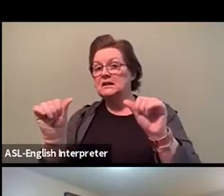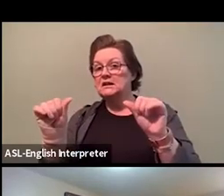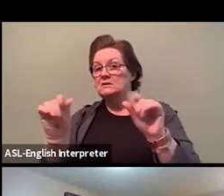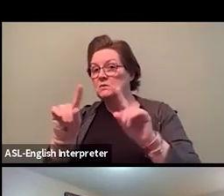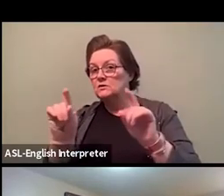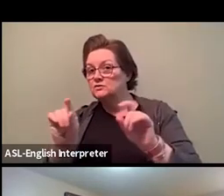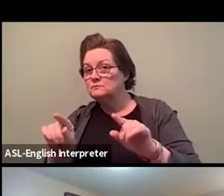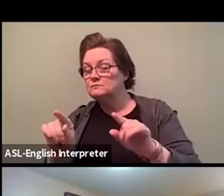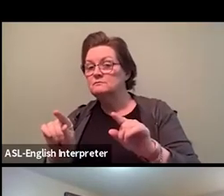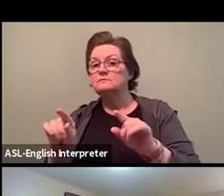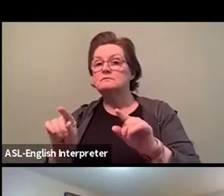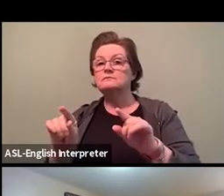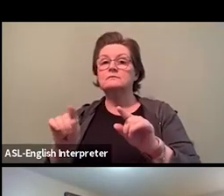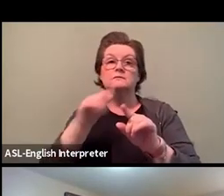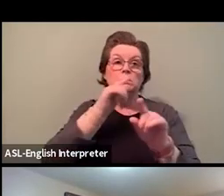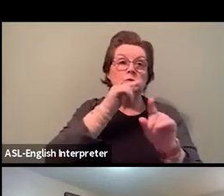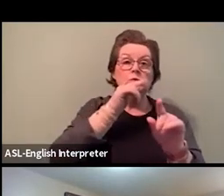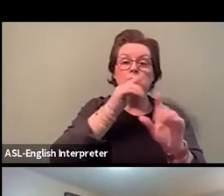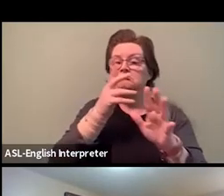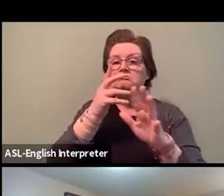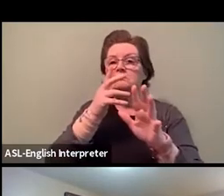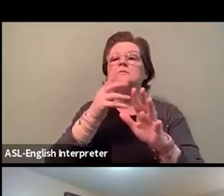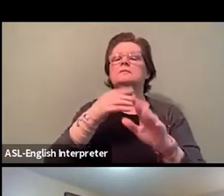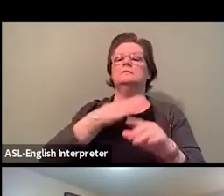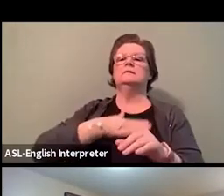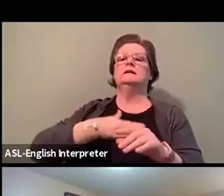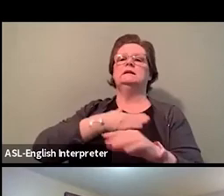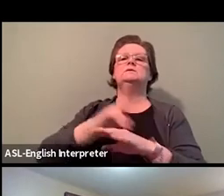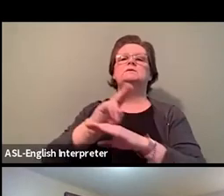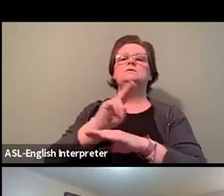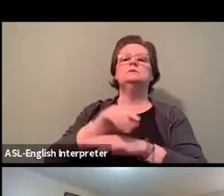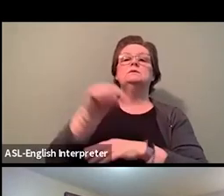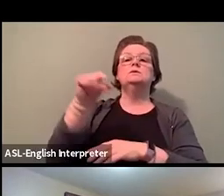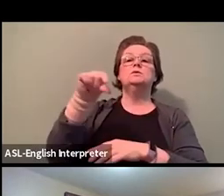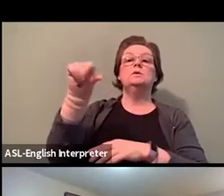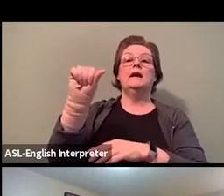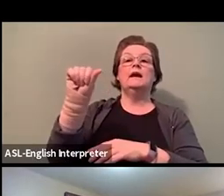please drop them in the Q&A section on Zoom